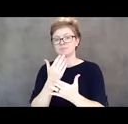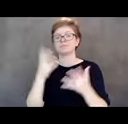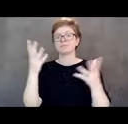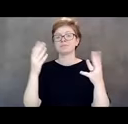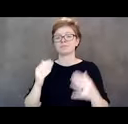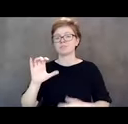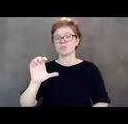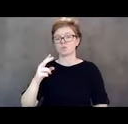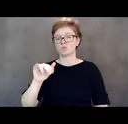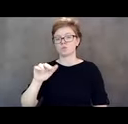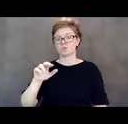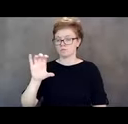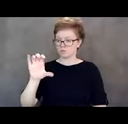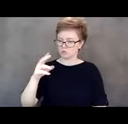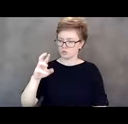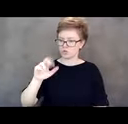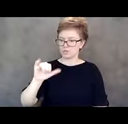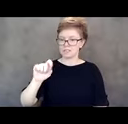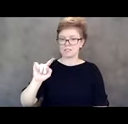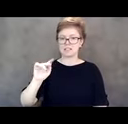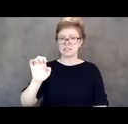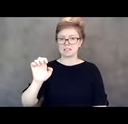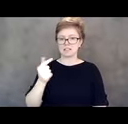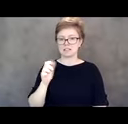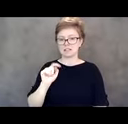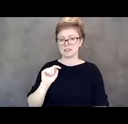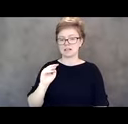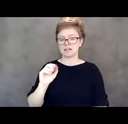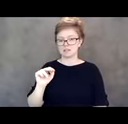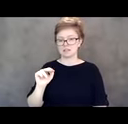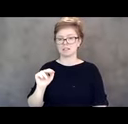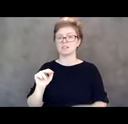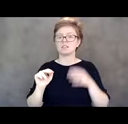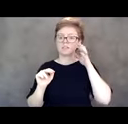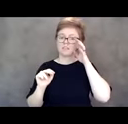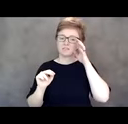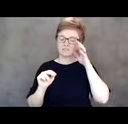She kicked us off at the beginning but you also heard Senator Gelser mention her in her story